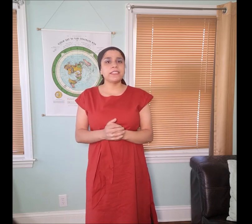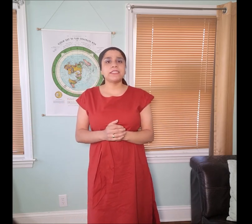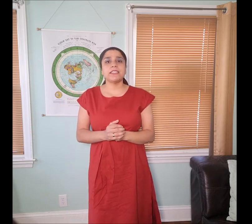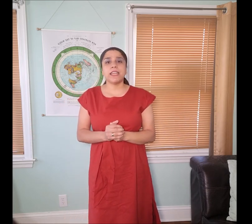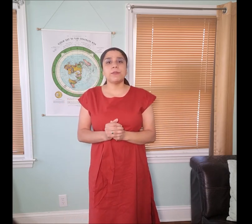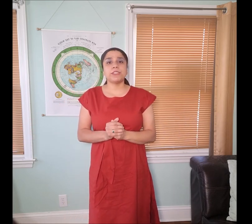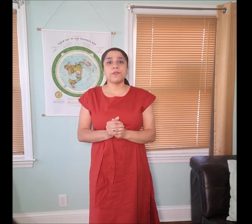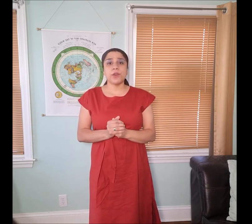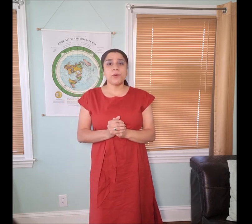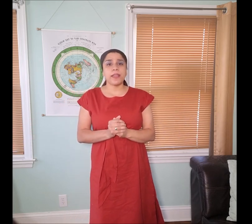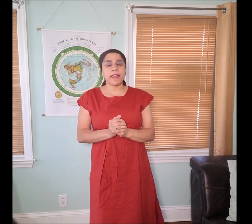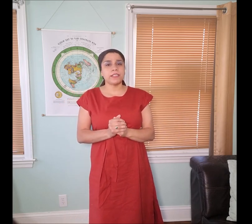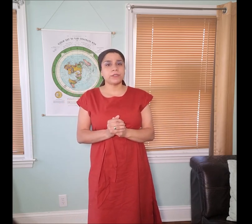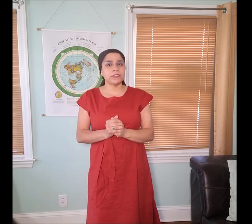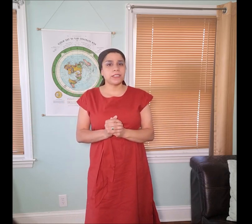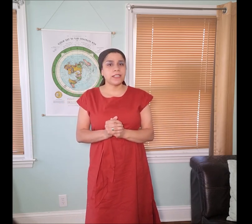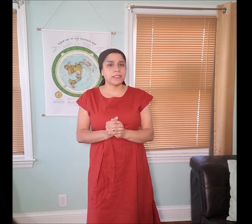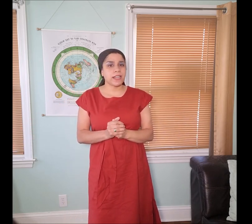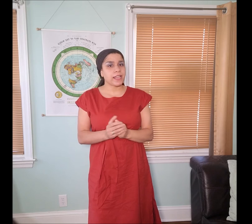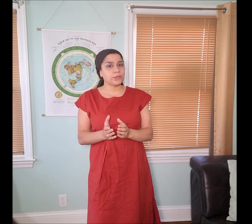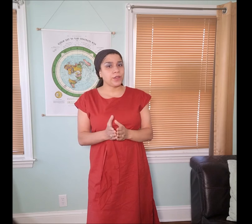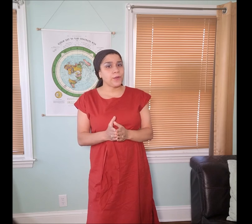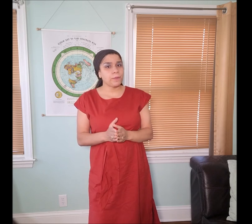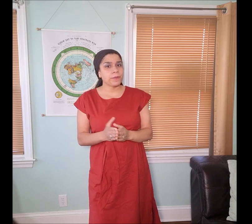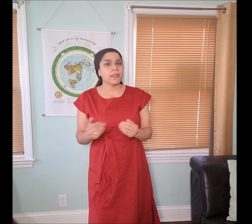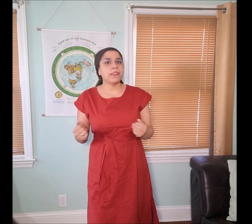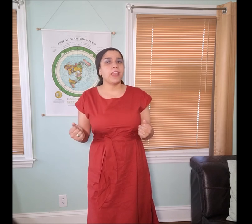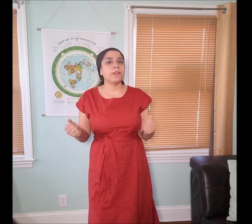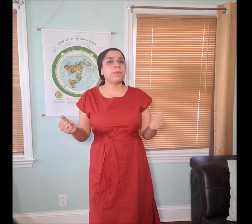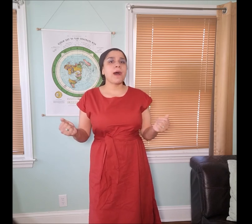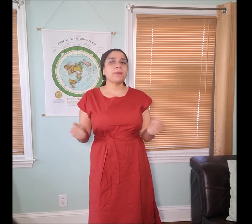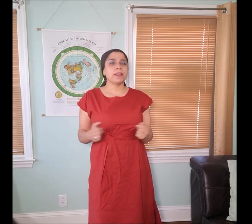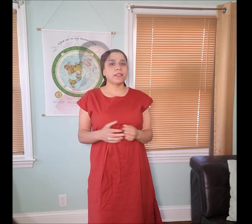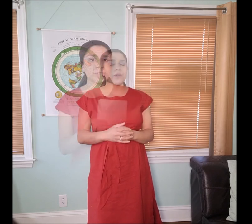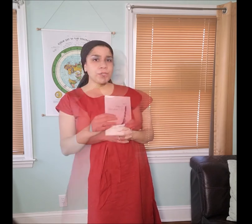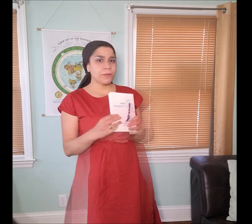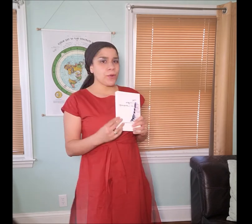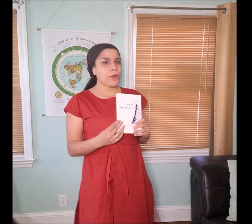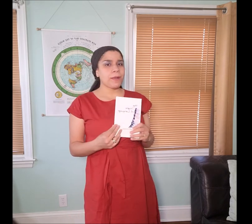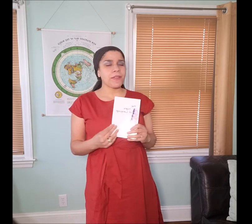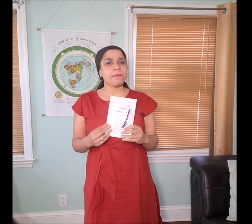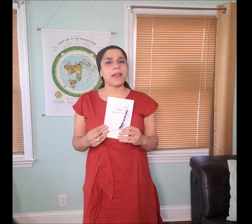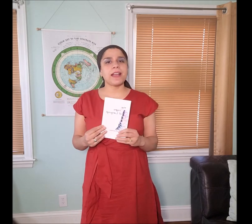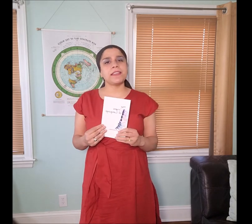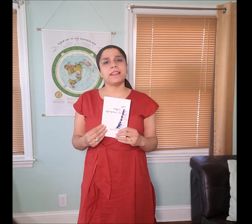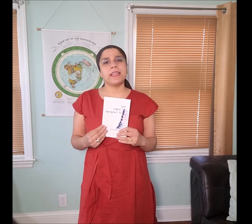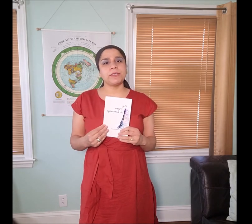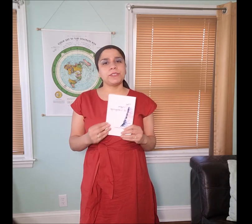is the language of Noah and his three sons and as you know they repopulated the earth. To learn more about the Manakahthey 𐤌𐤍𐤇𐤕𐤉 language,